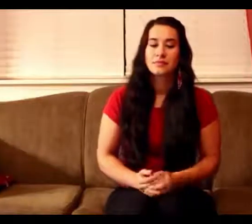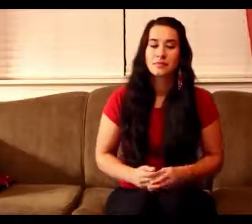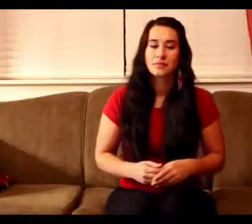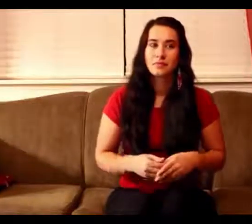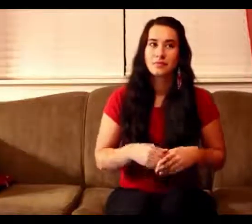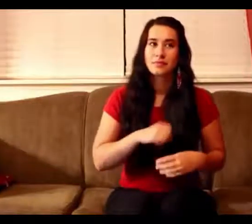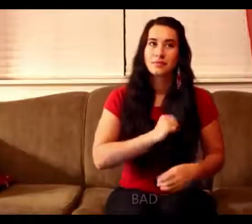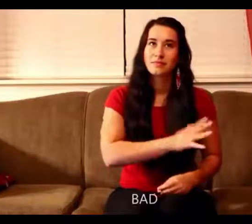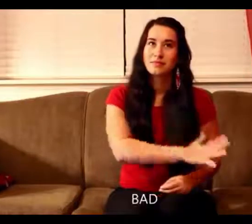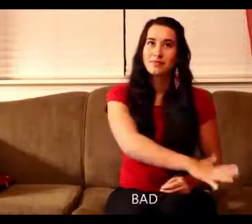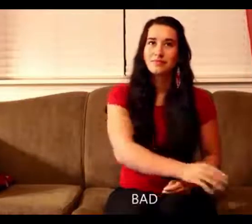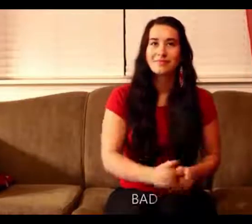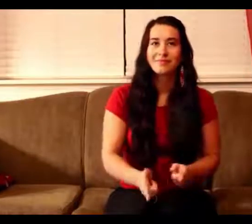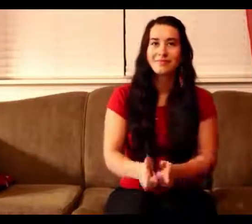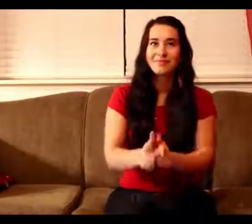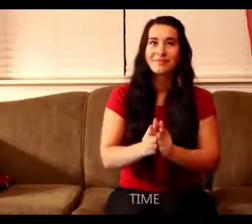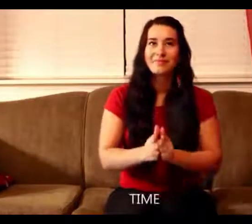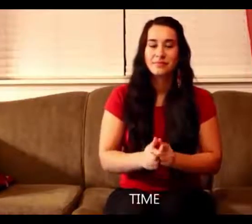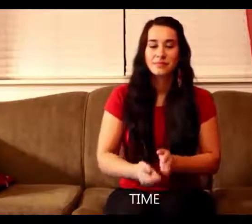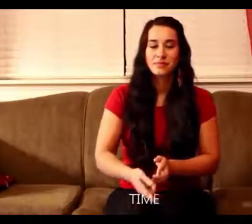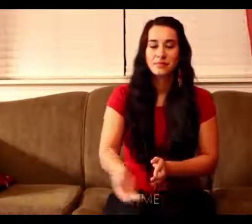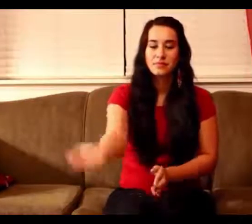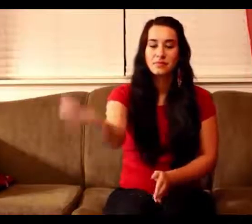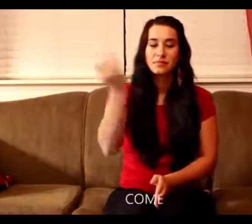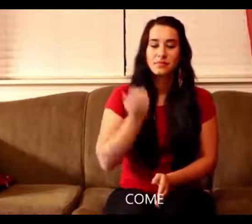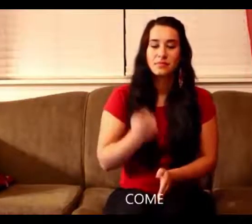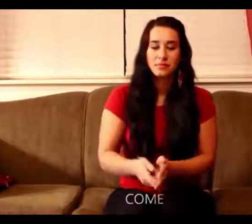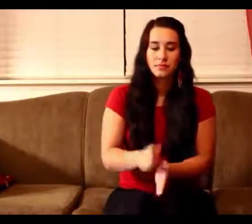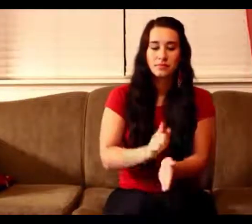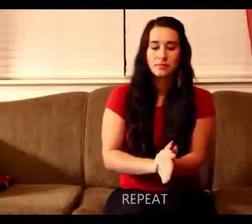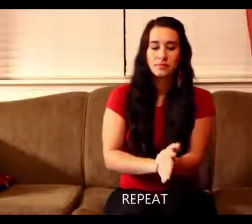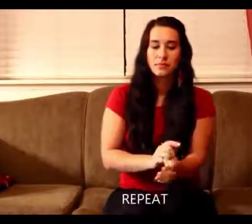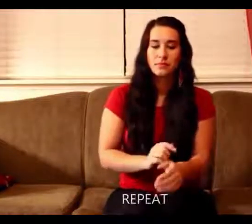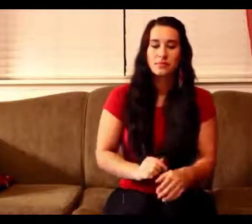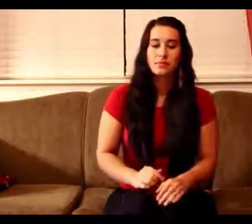Hard Times Come Again